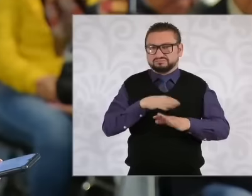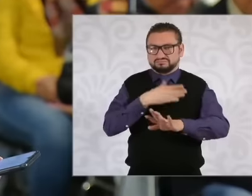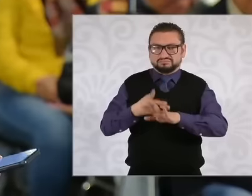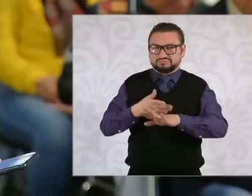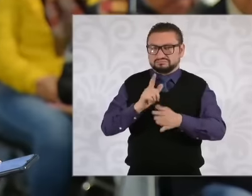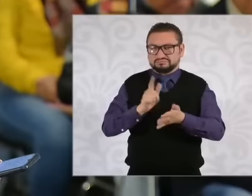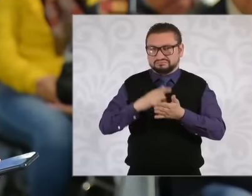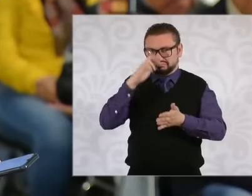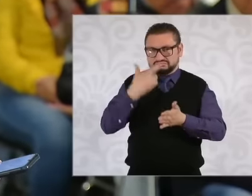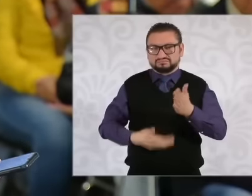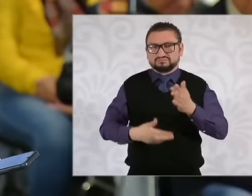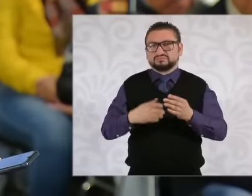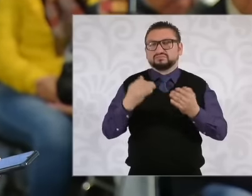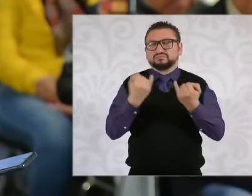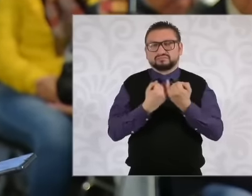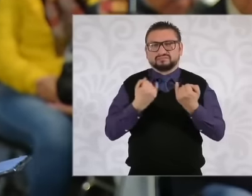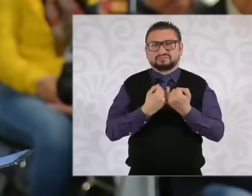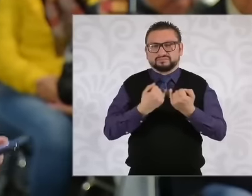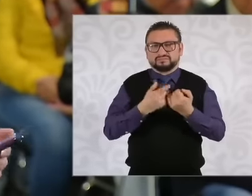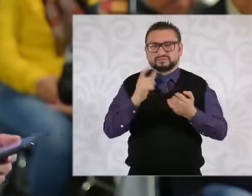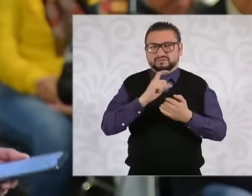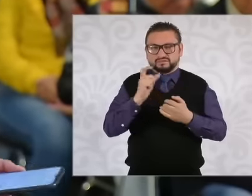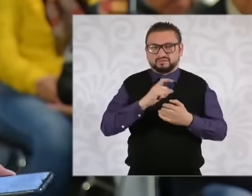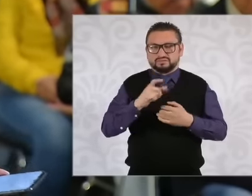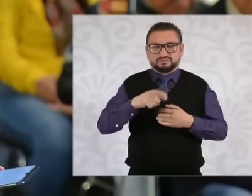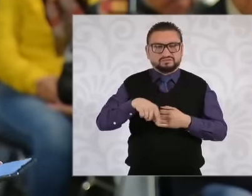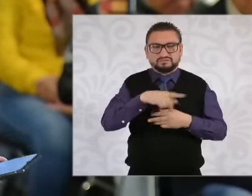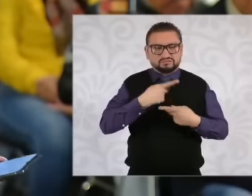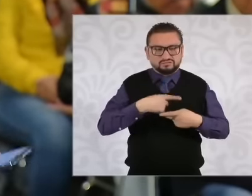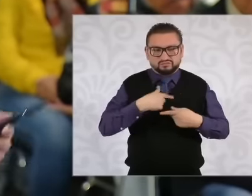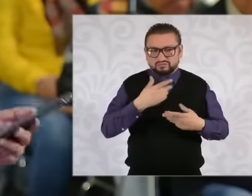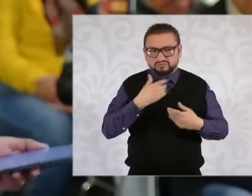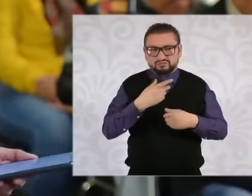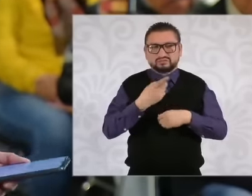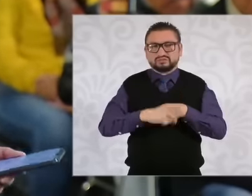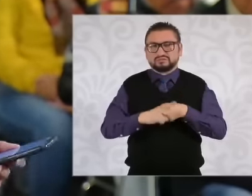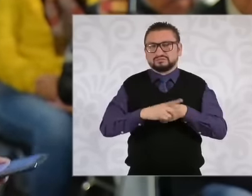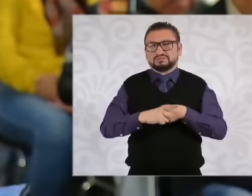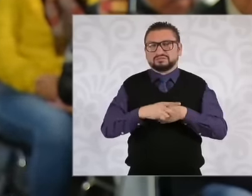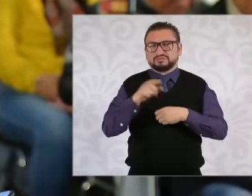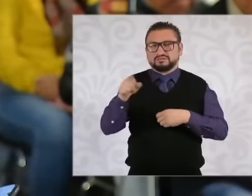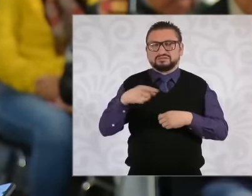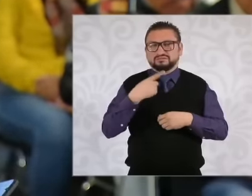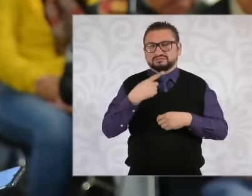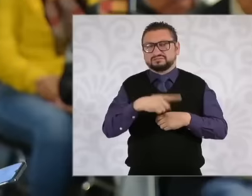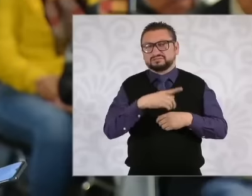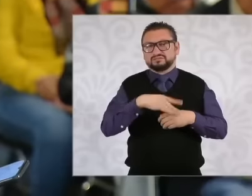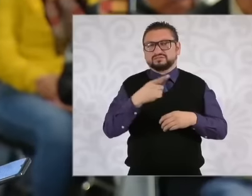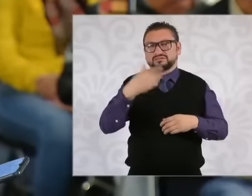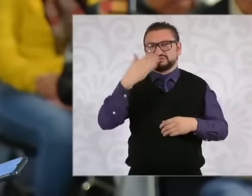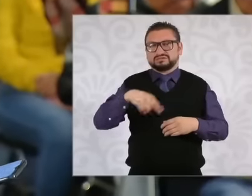of crimes that he accuses. Although we know well that in Mexico these types of issues,